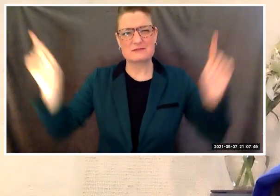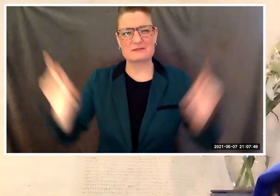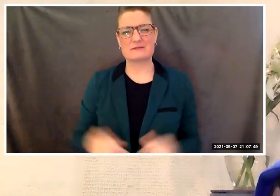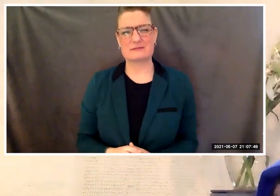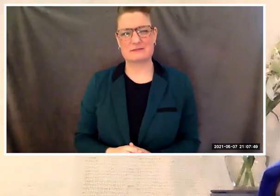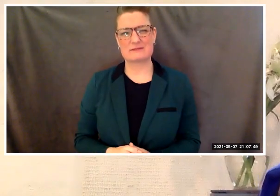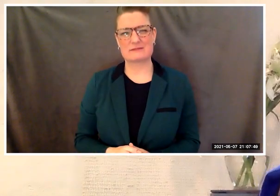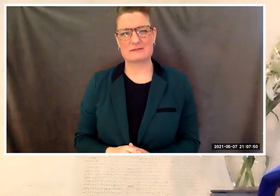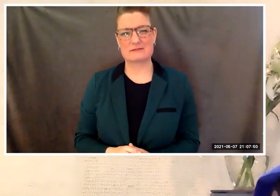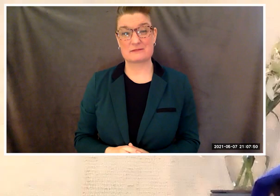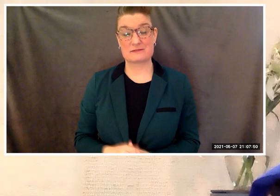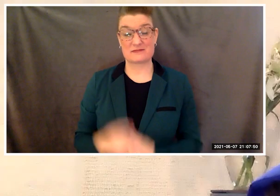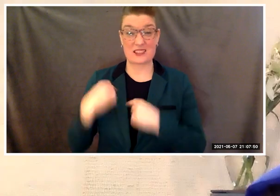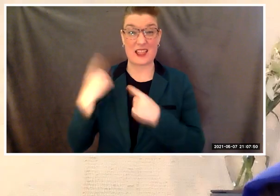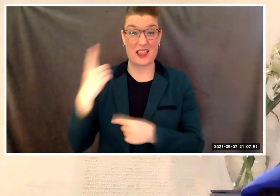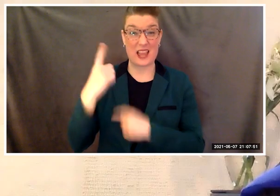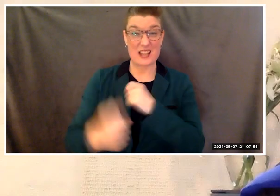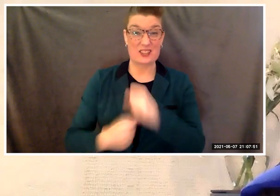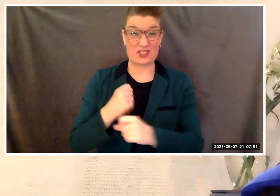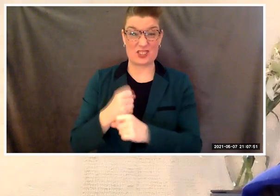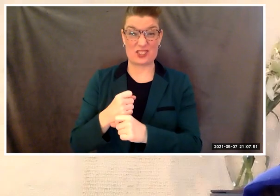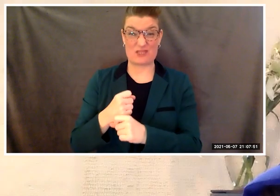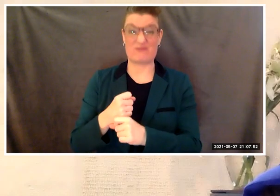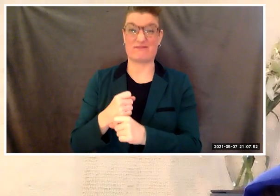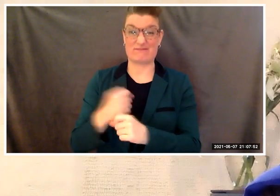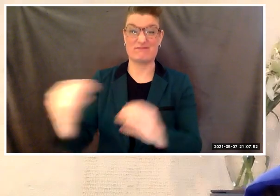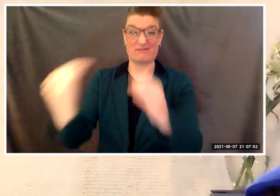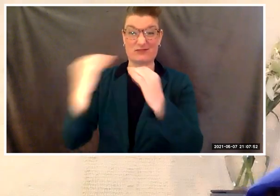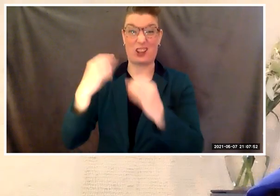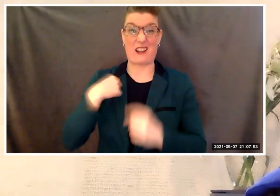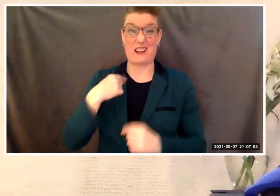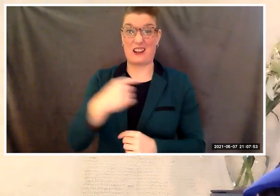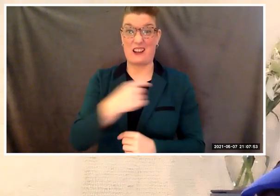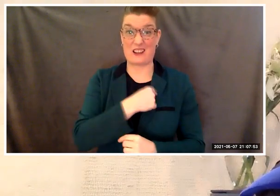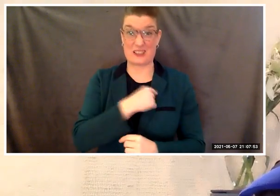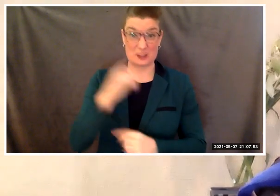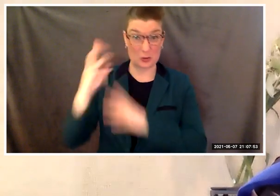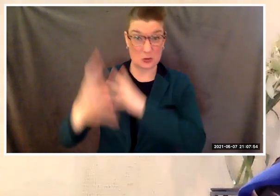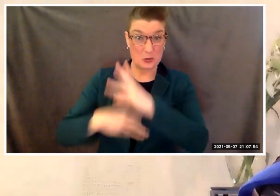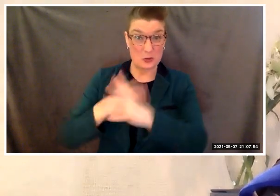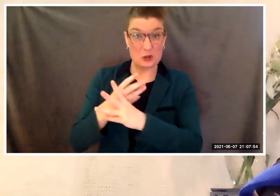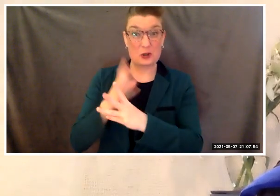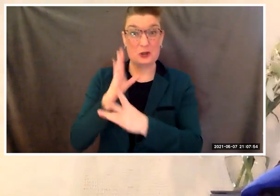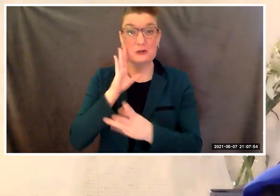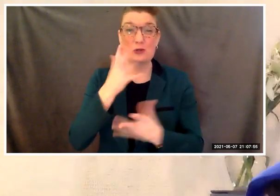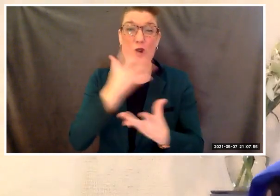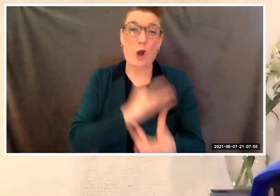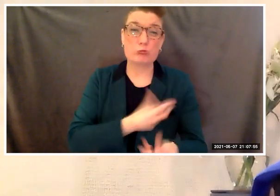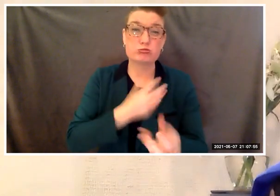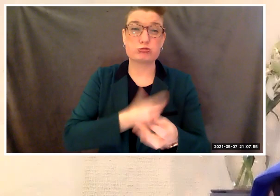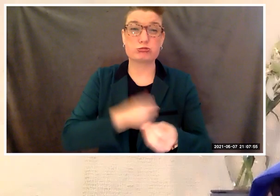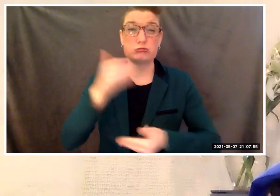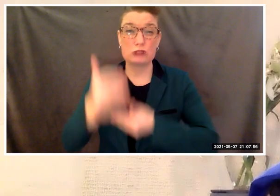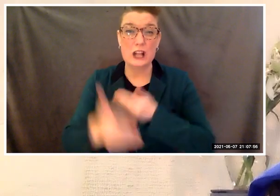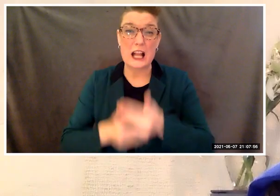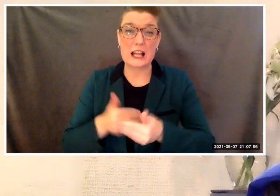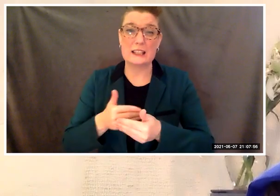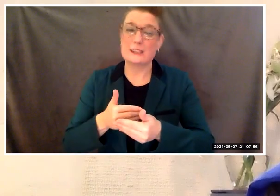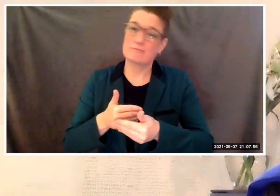This last year has taught us that the world will not be kind and that life will always be uncertain